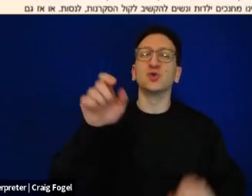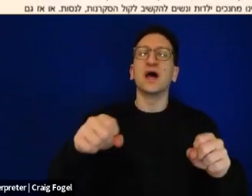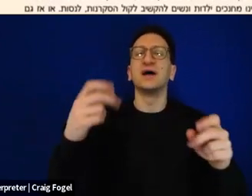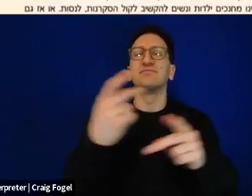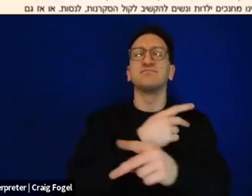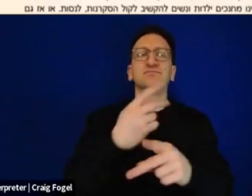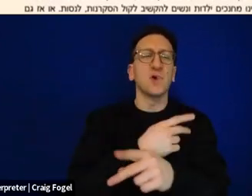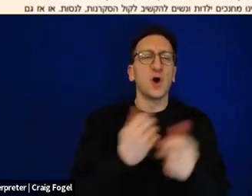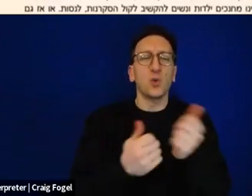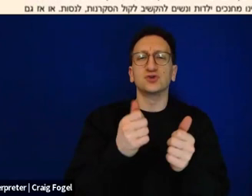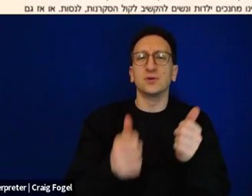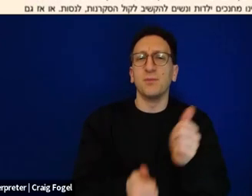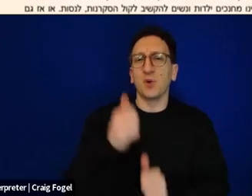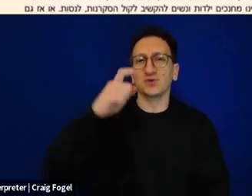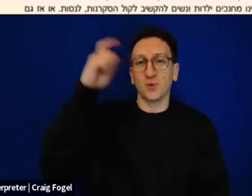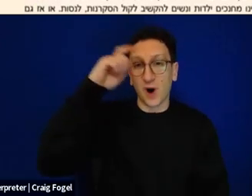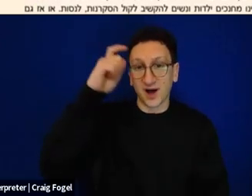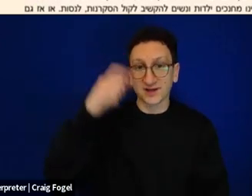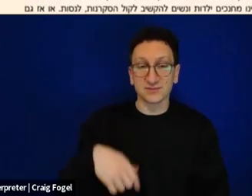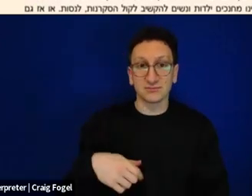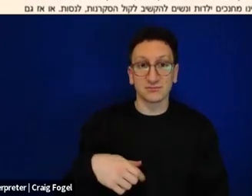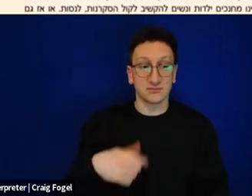Because every group in society has a different, in Israel society has